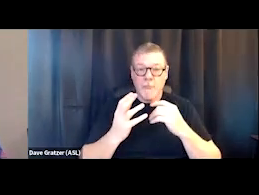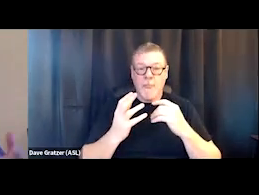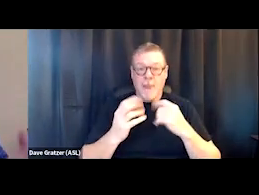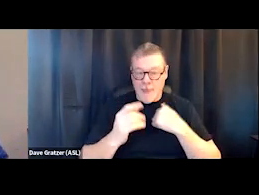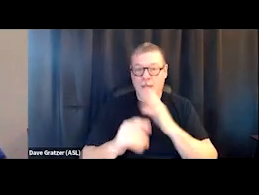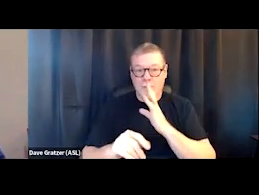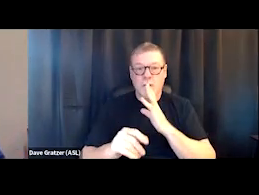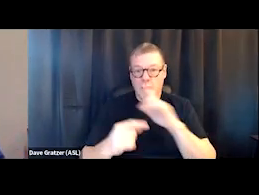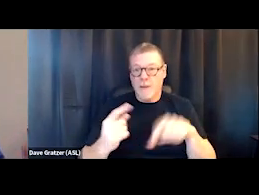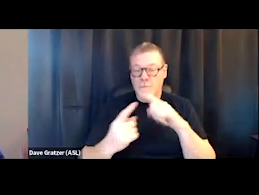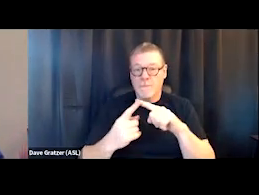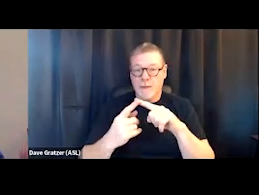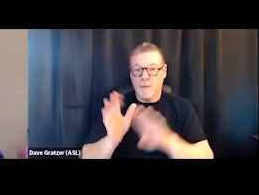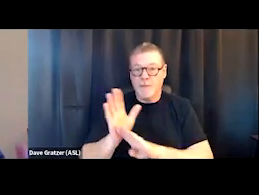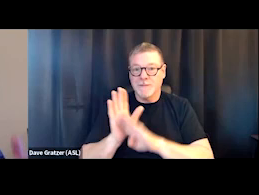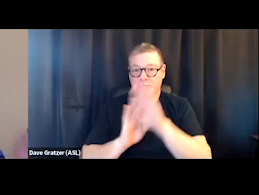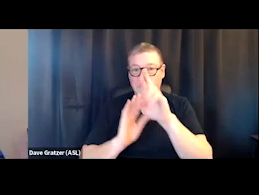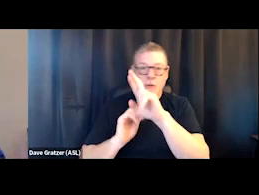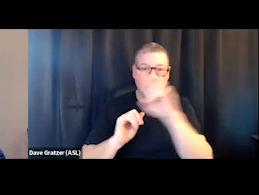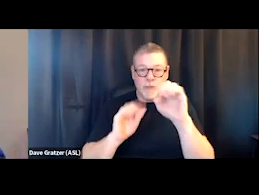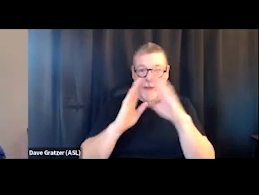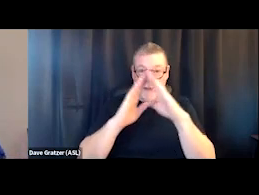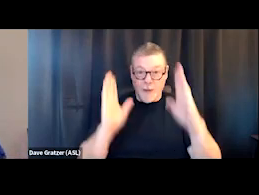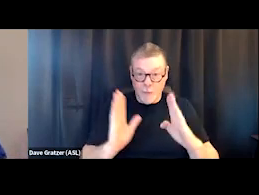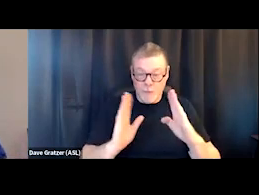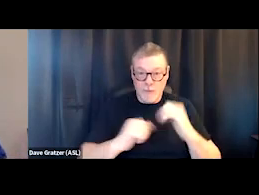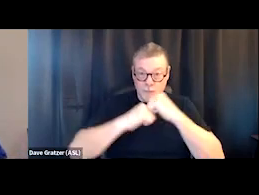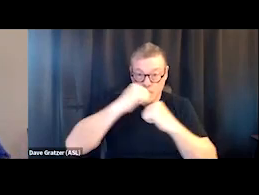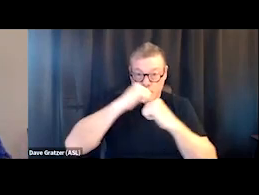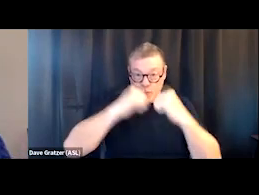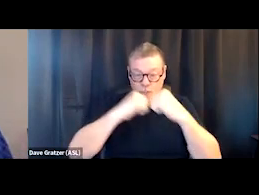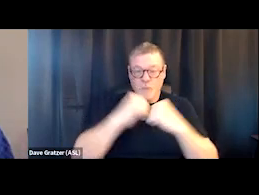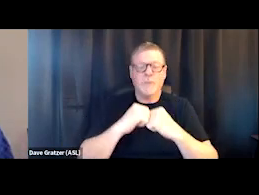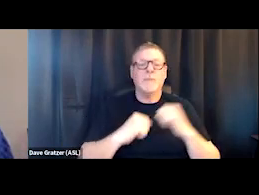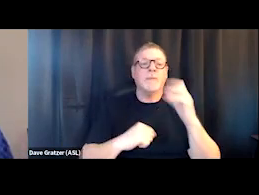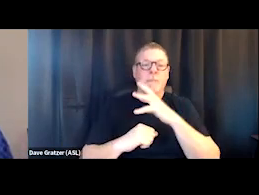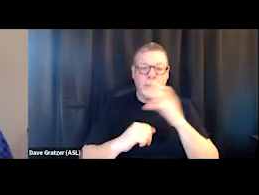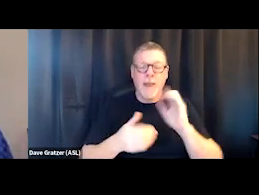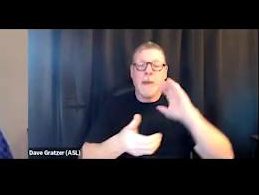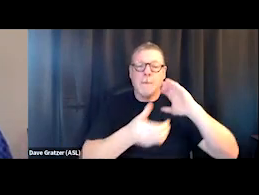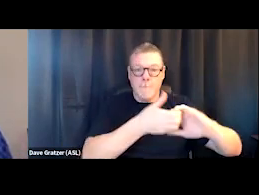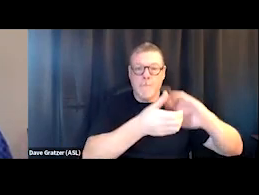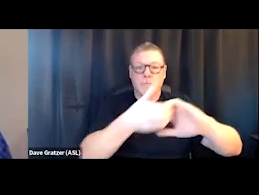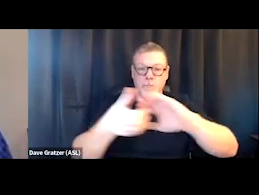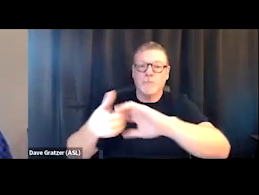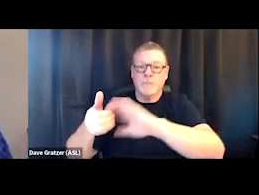developing this rehousing infrastructure and the amount of partnerships that that's gonna take.